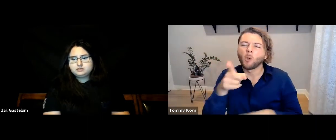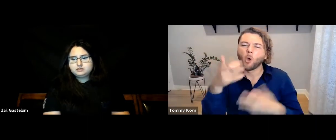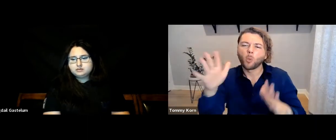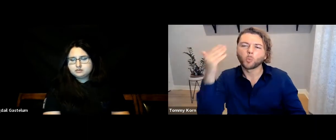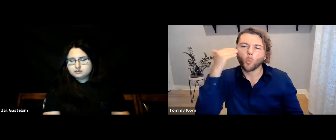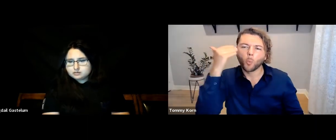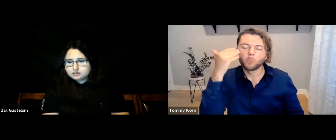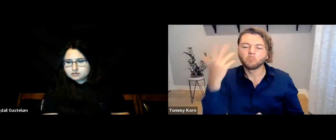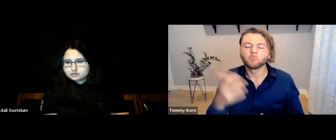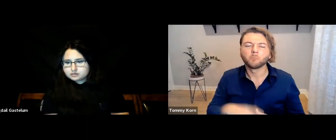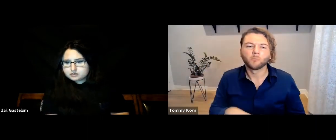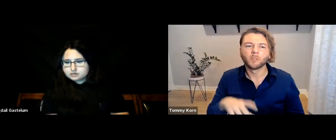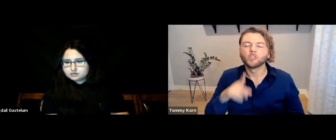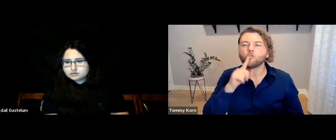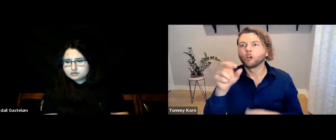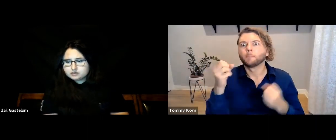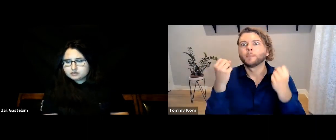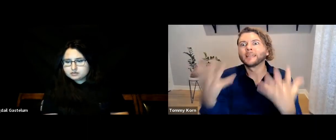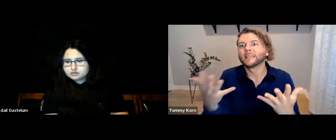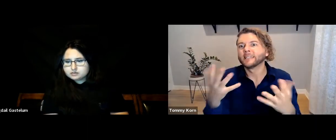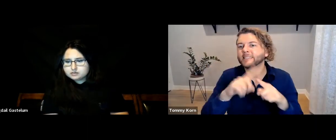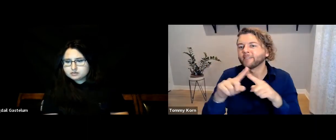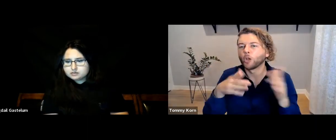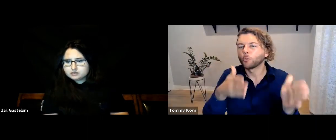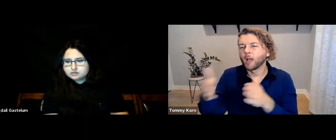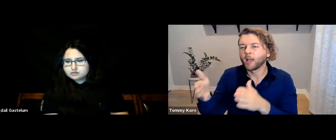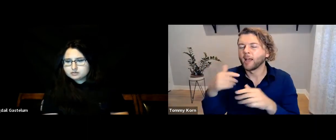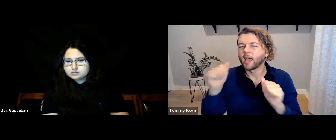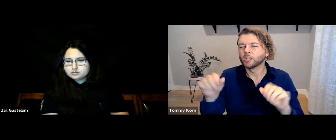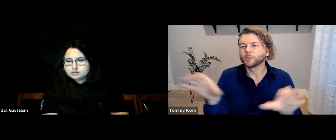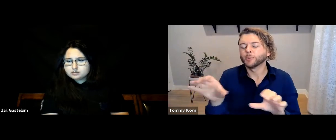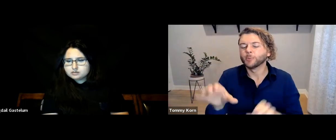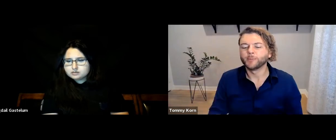I’m sure you’re aware that there are many different ways to approach it.